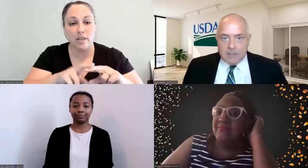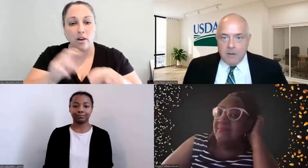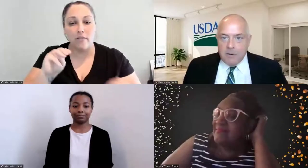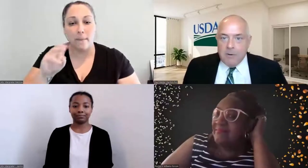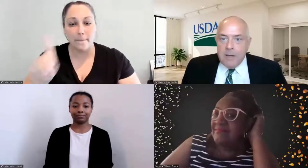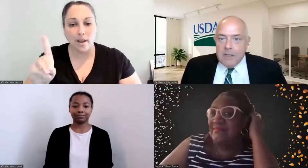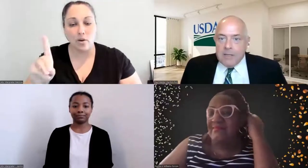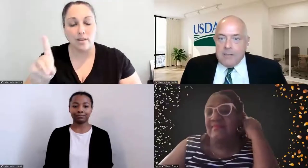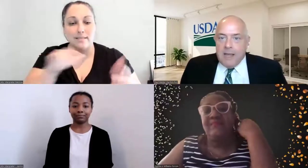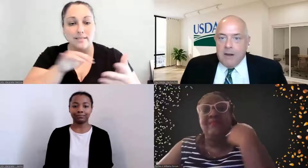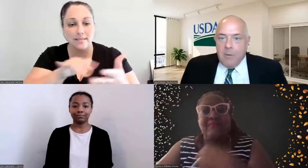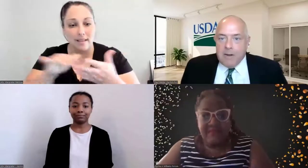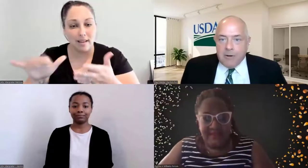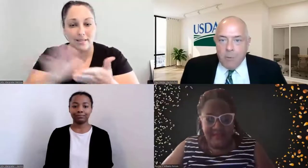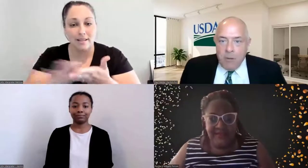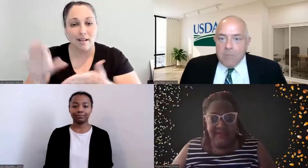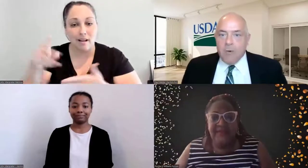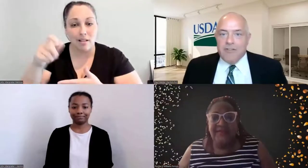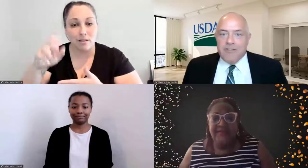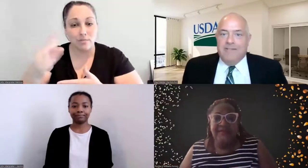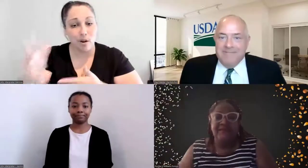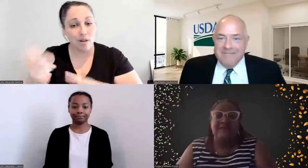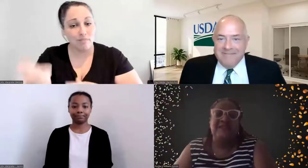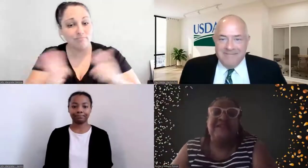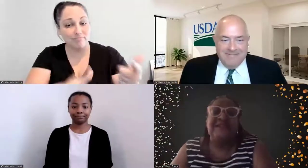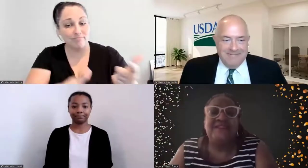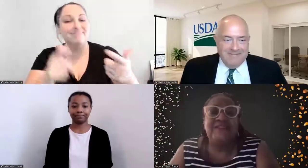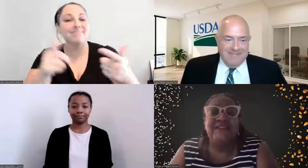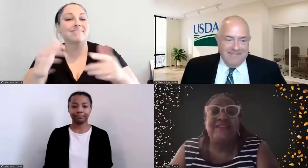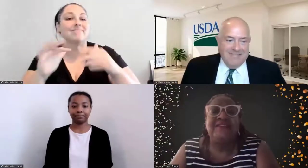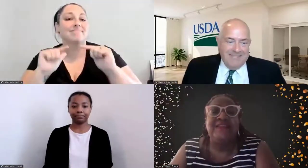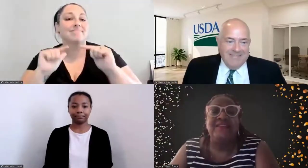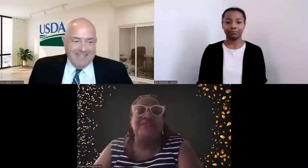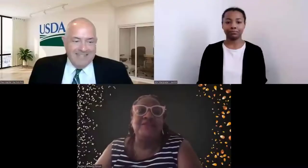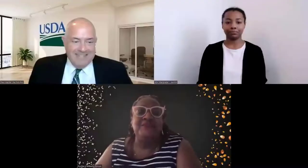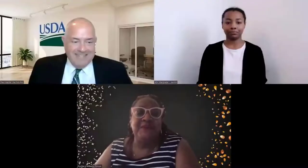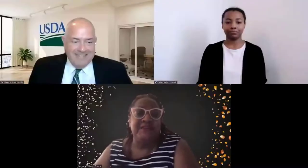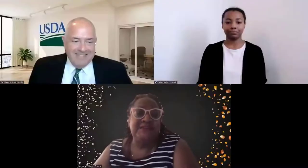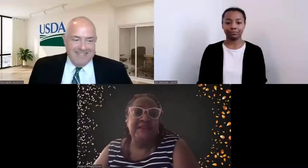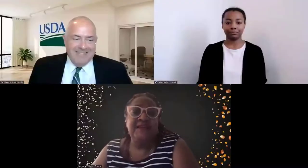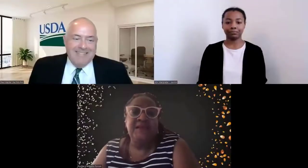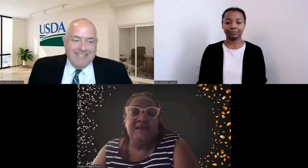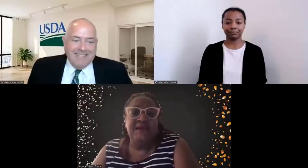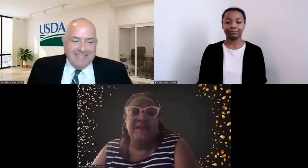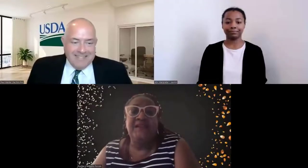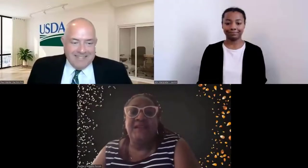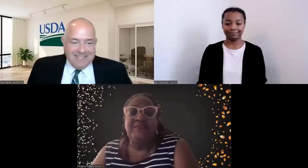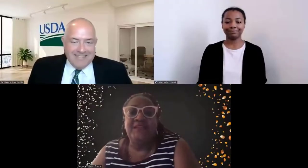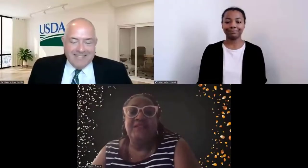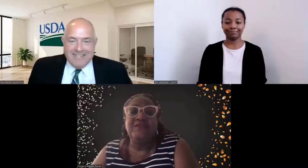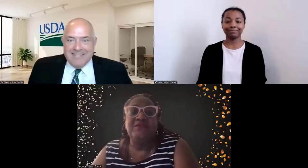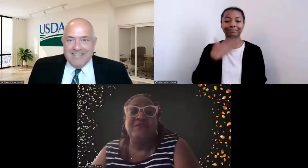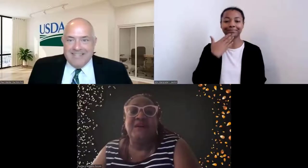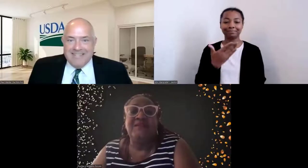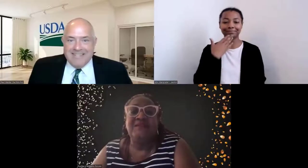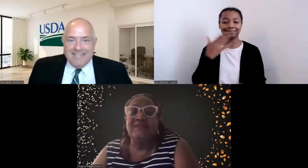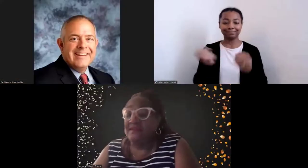So take it away, Dr. Williams‑Forson. DR. PSYCHE WILLIAMS‑FORSON: Greetings. Greetings. Thank you so much. And thank you, Denisa.